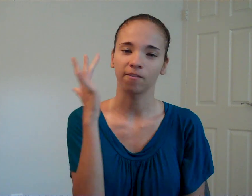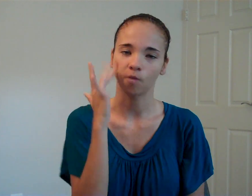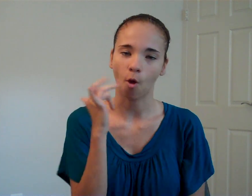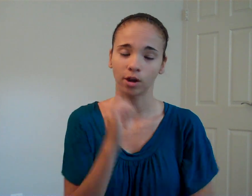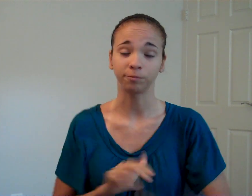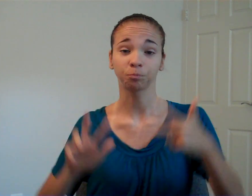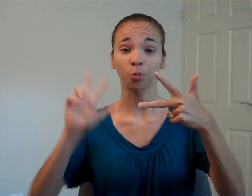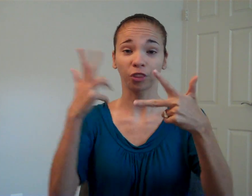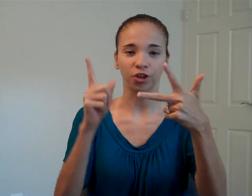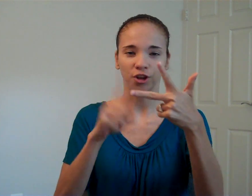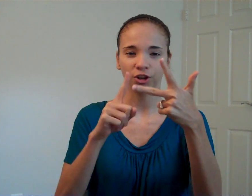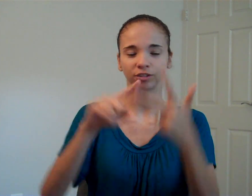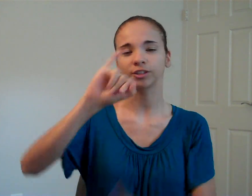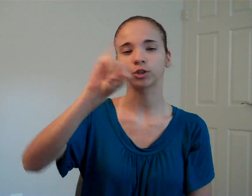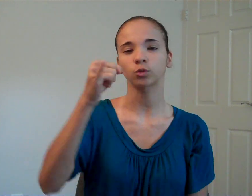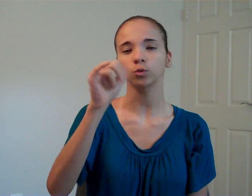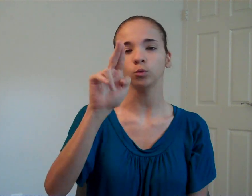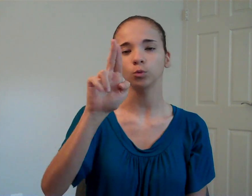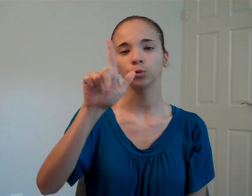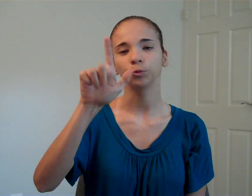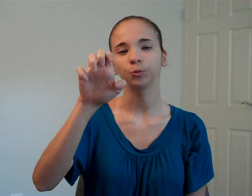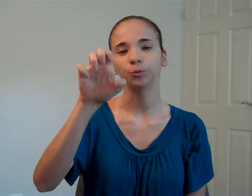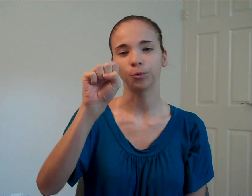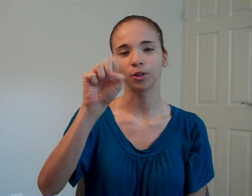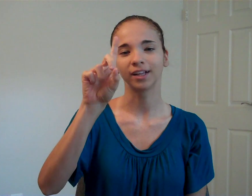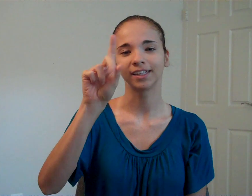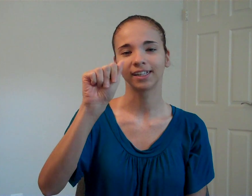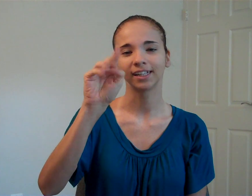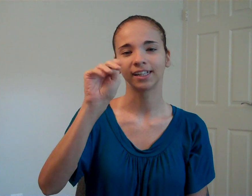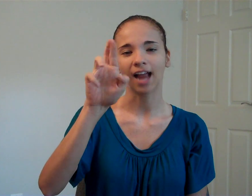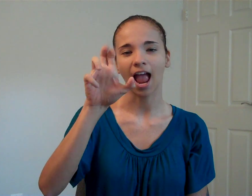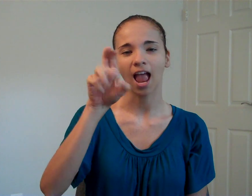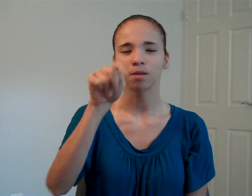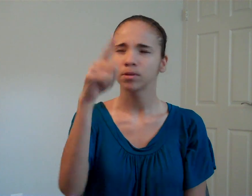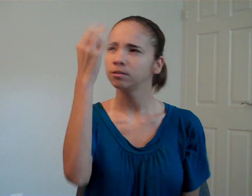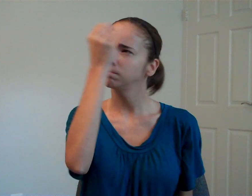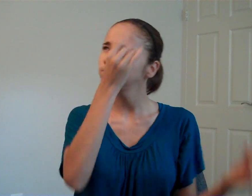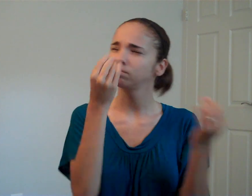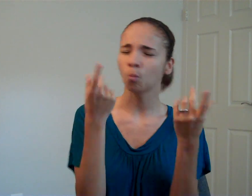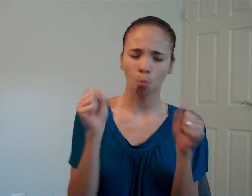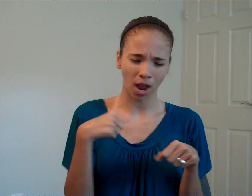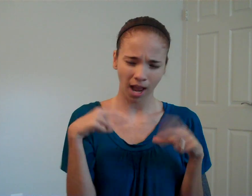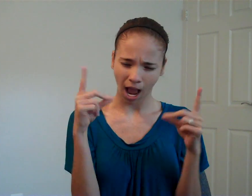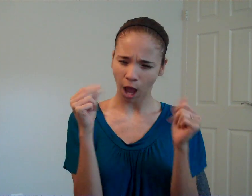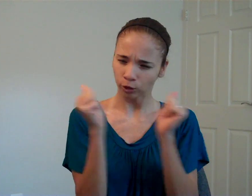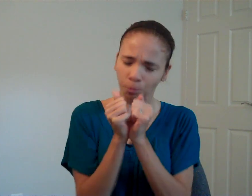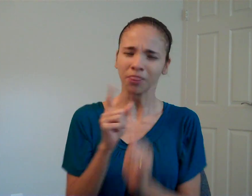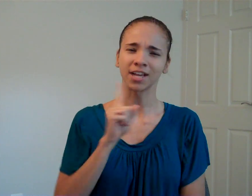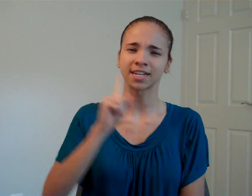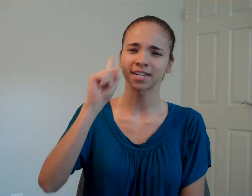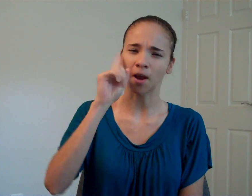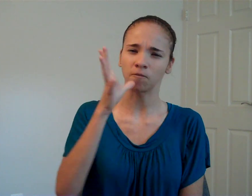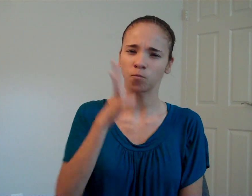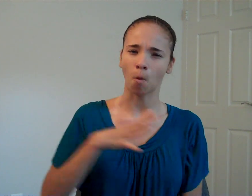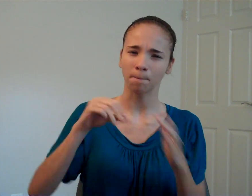The third person is Jules Dameron. She was wondering on what to do with Deaf Women